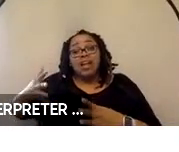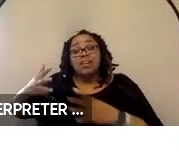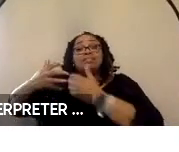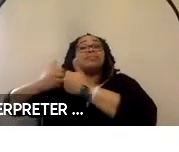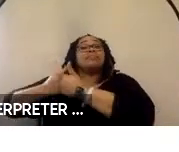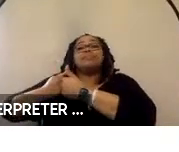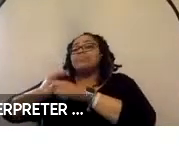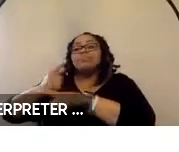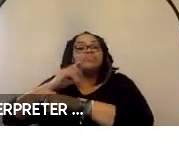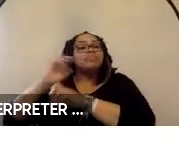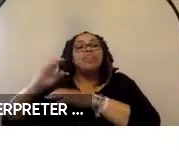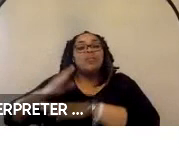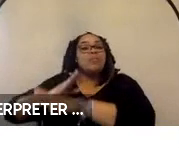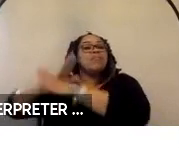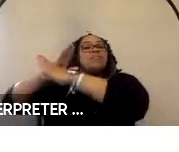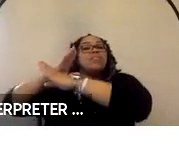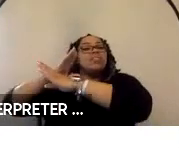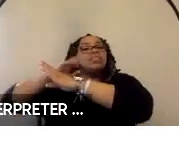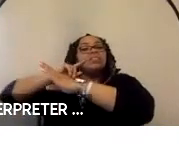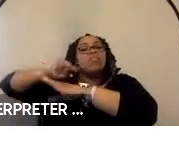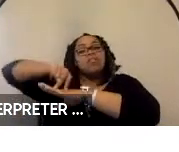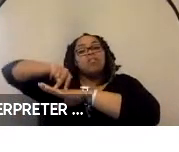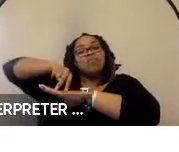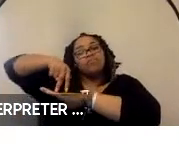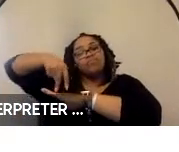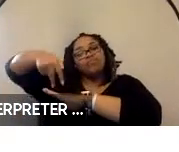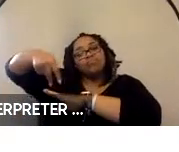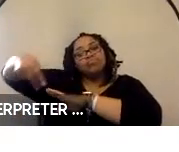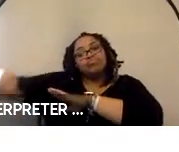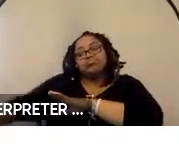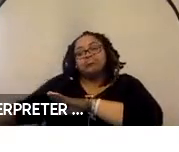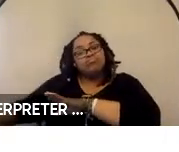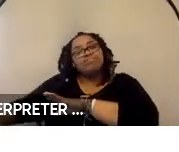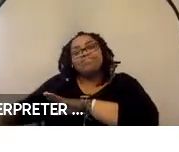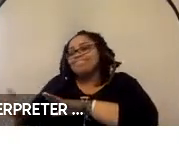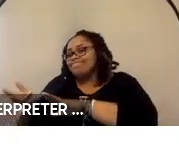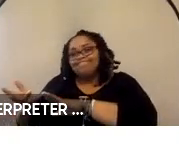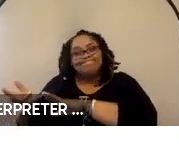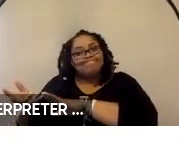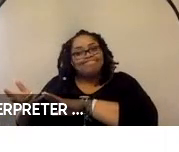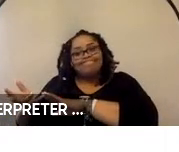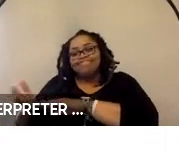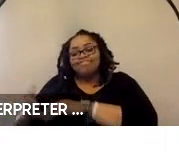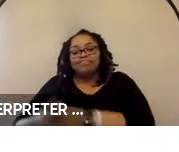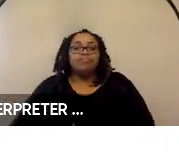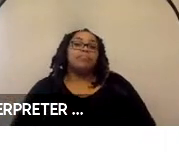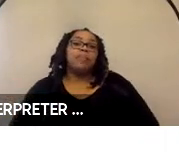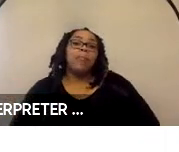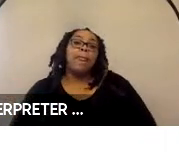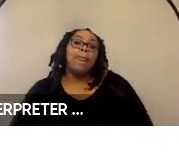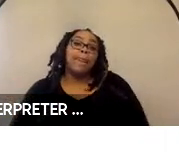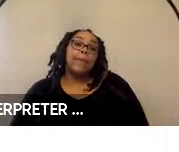there is nothing to prevent the occupant from falling out of the wheelchair. Next slide.